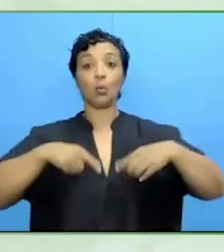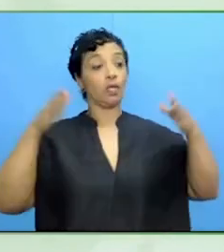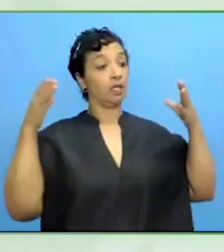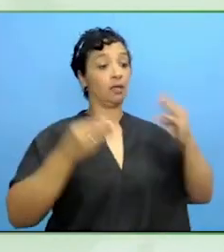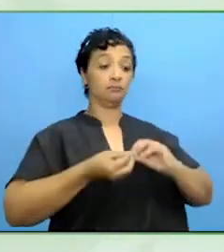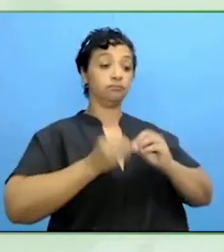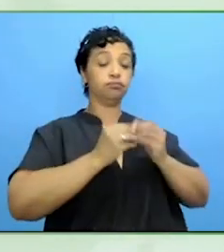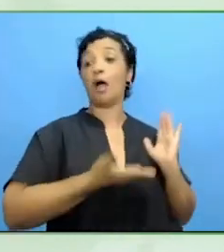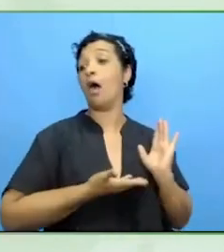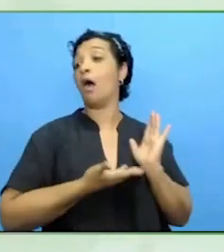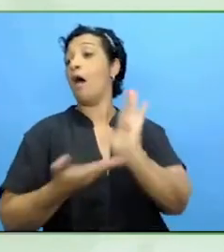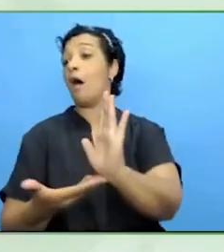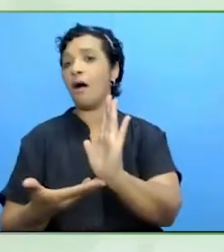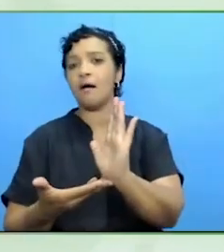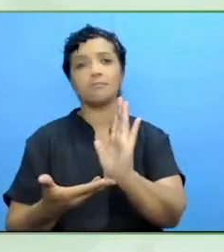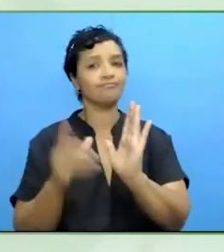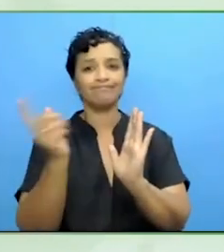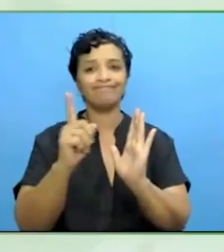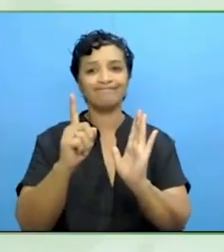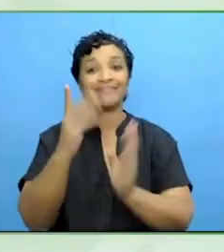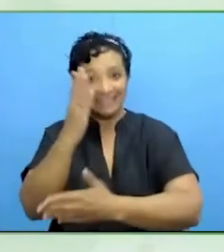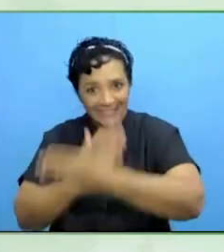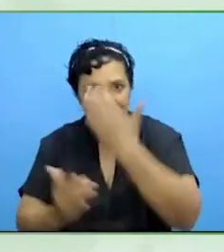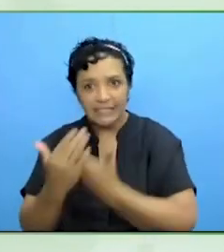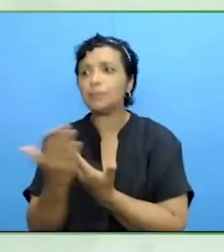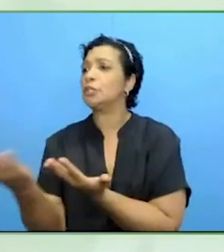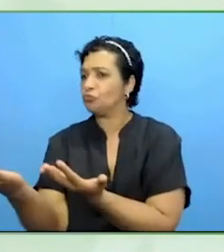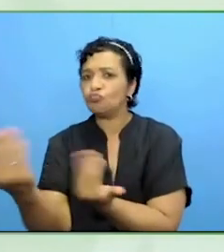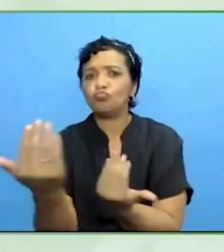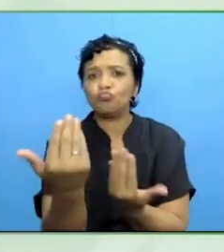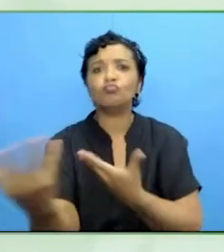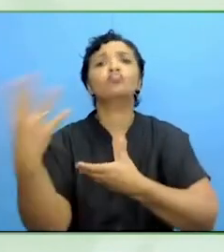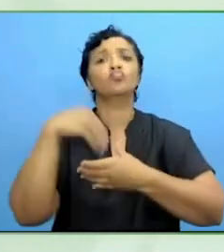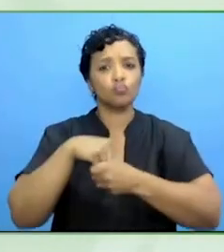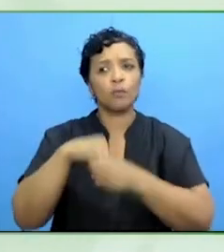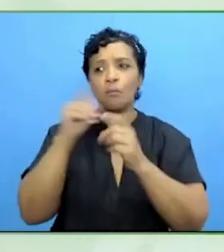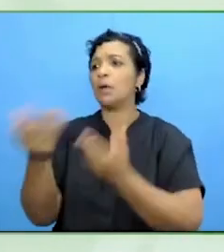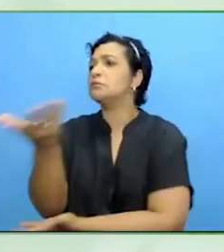disability and the partnership principle is all over the place in this program.